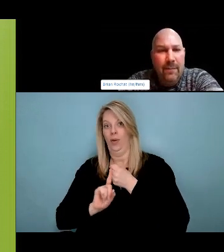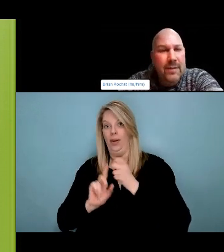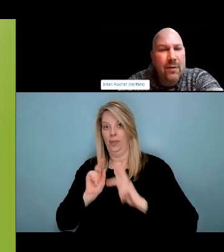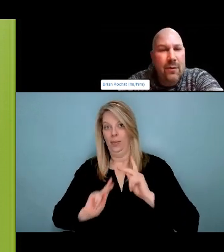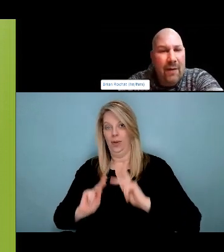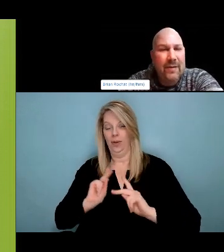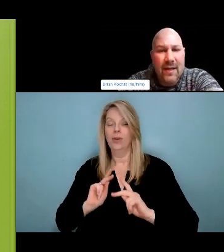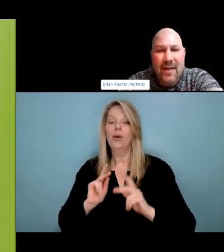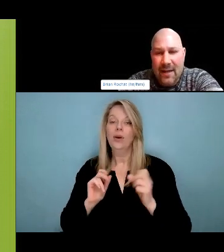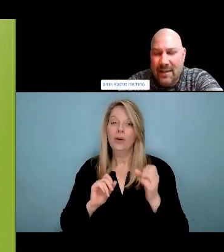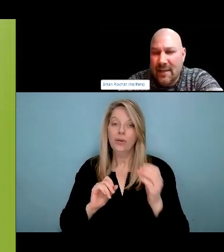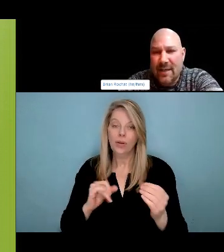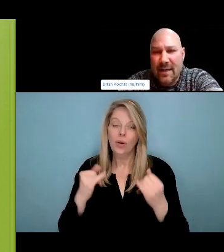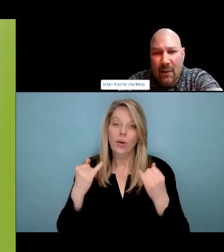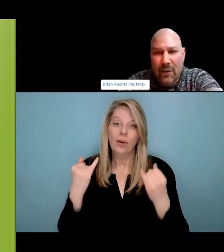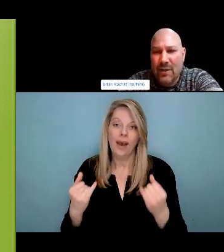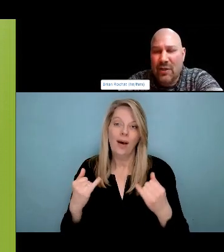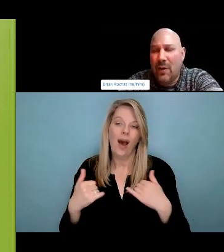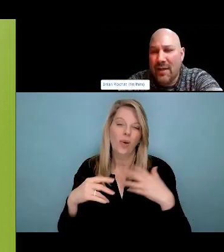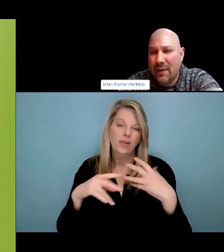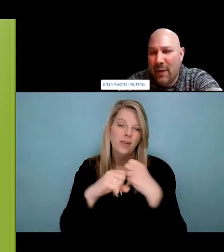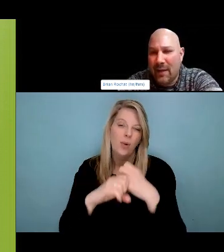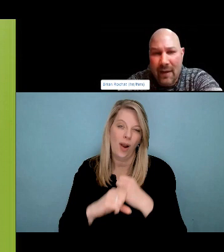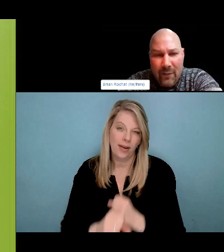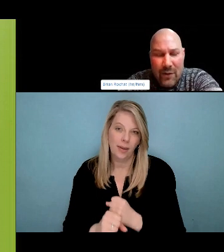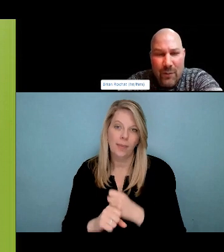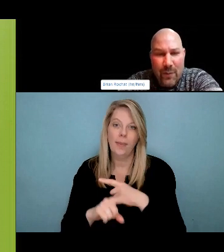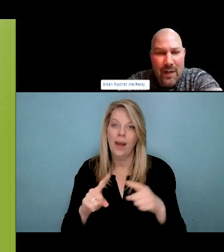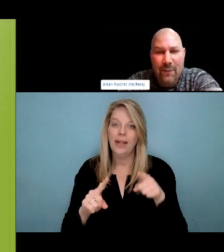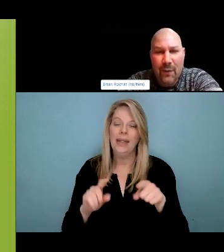support them. And at the very least, the 3 things we could